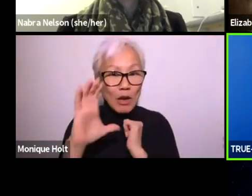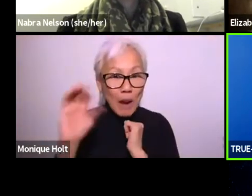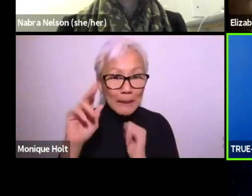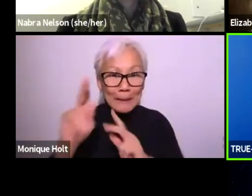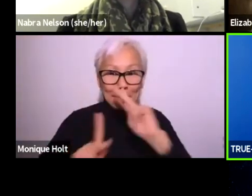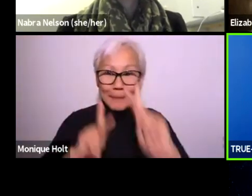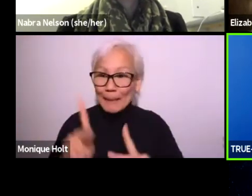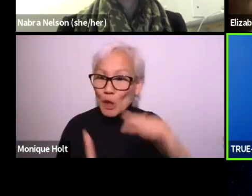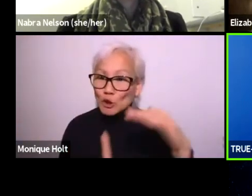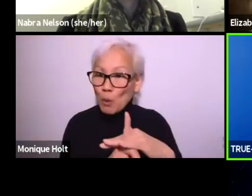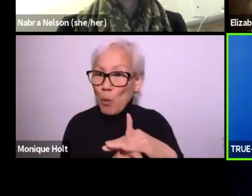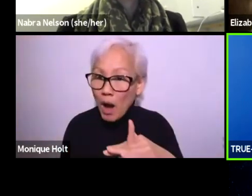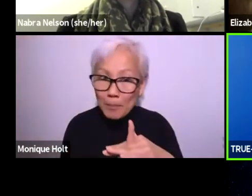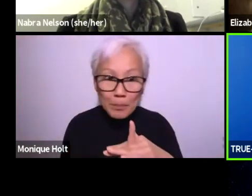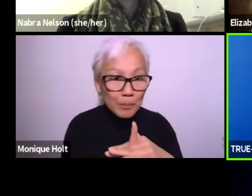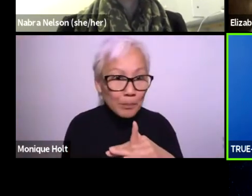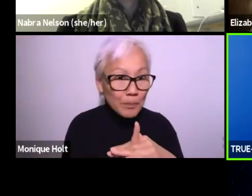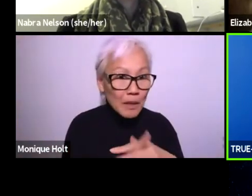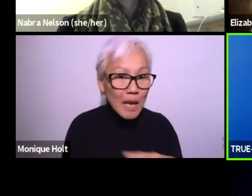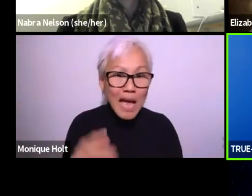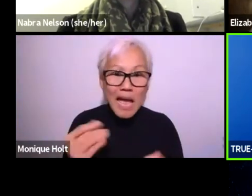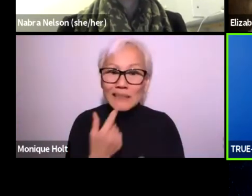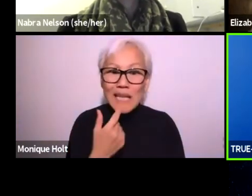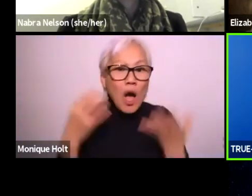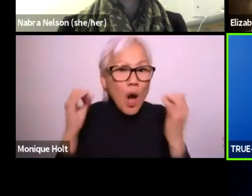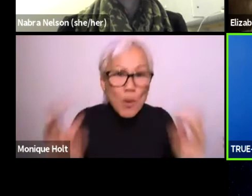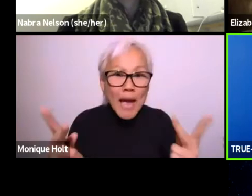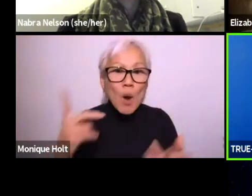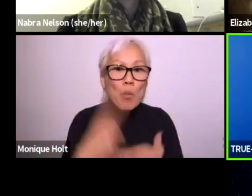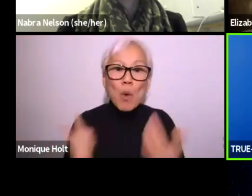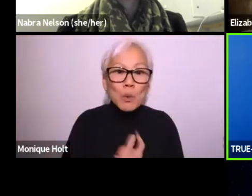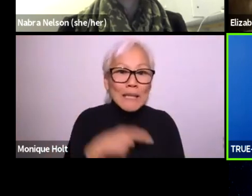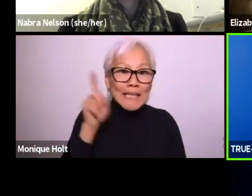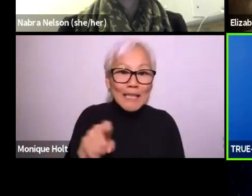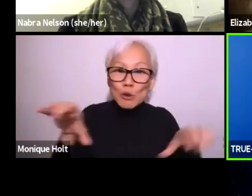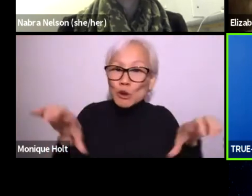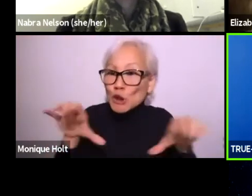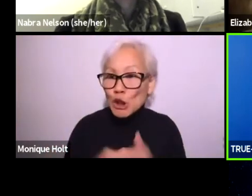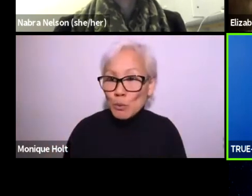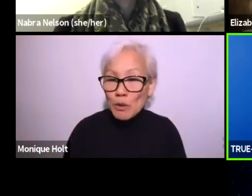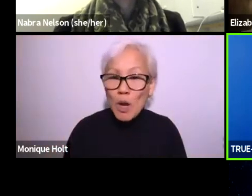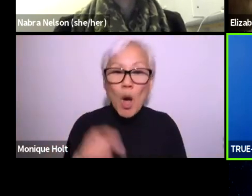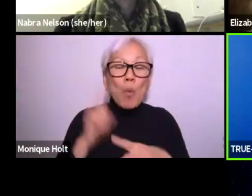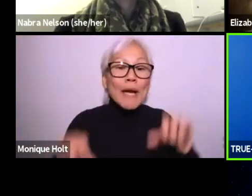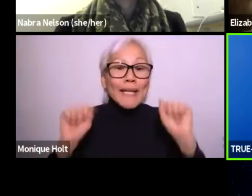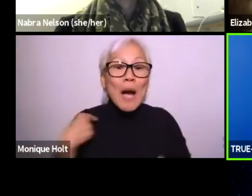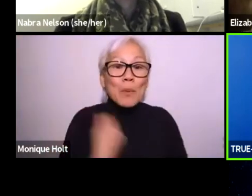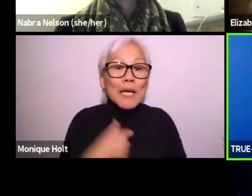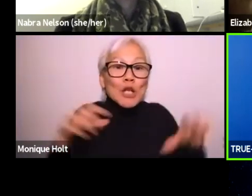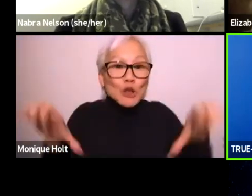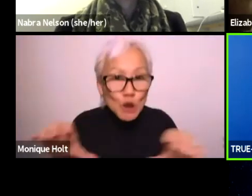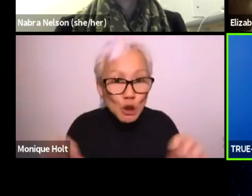with the whole group, with the theater companies and people showing up. You know, it's okay, that's what we need to do.